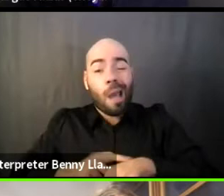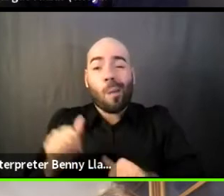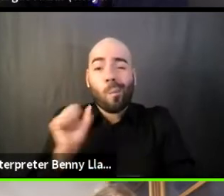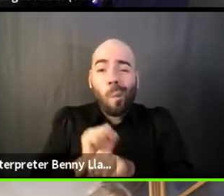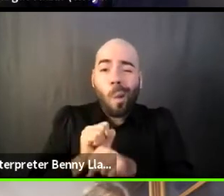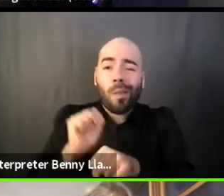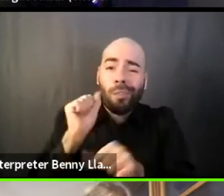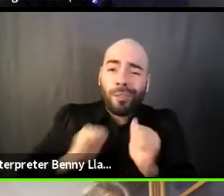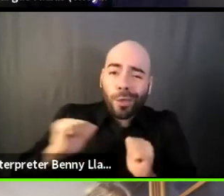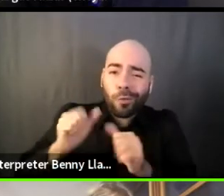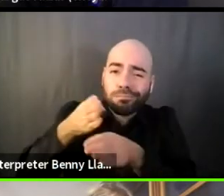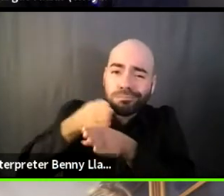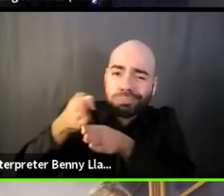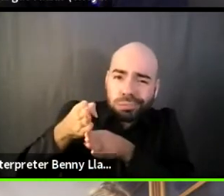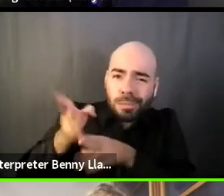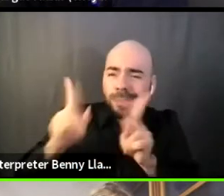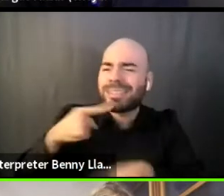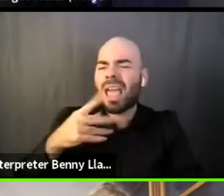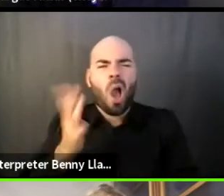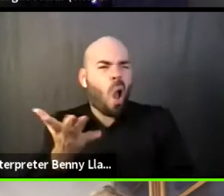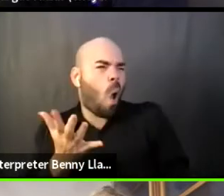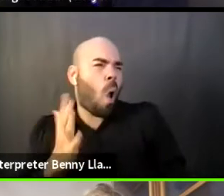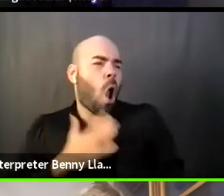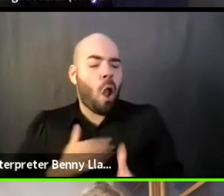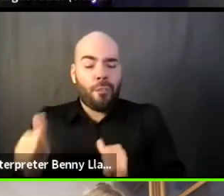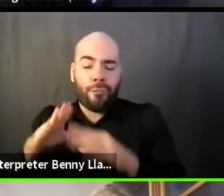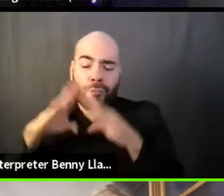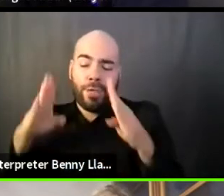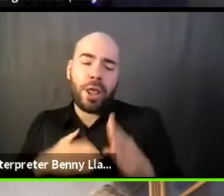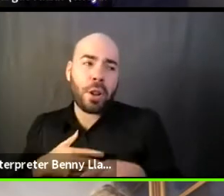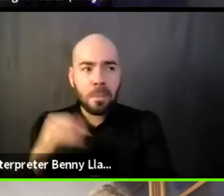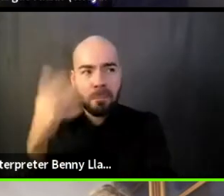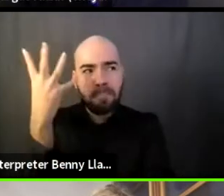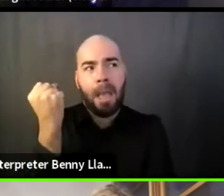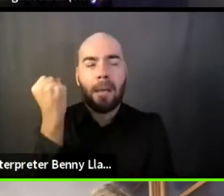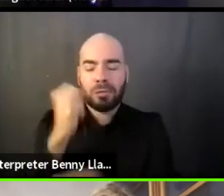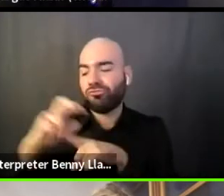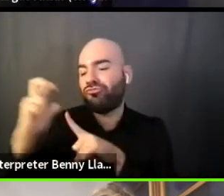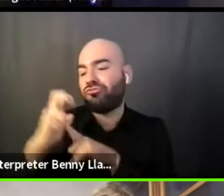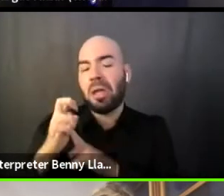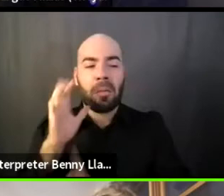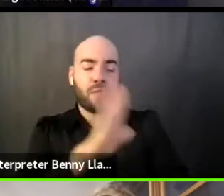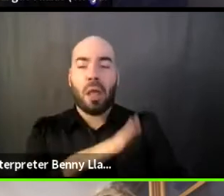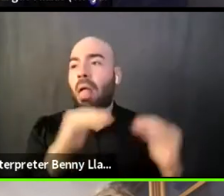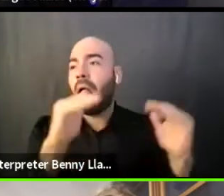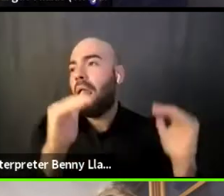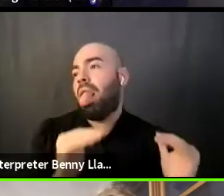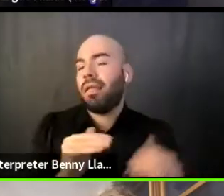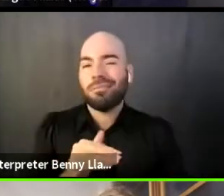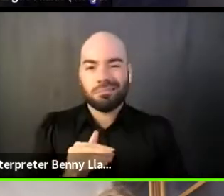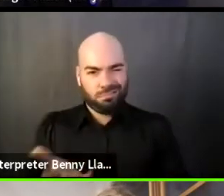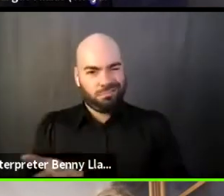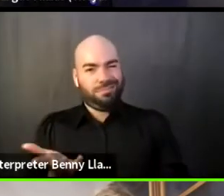our theater has a hit show and theirs doesn't or theirs does, so we don't. And like this idea that we can all come together